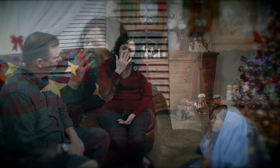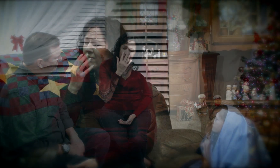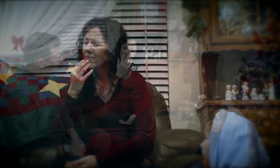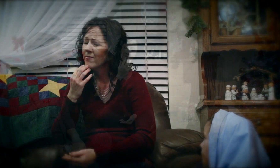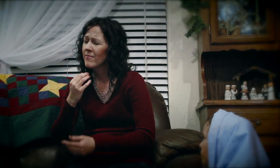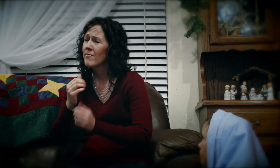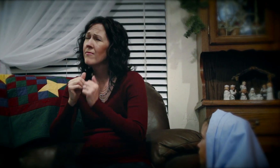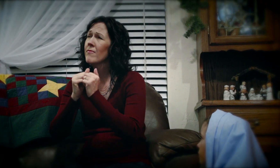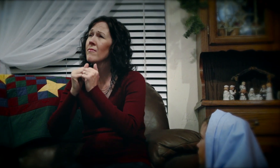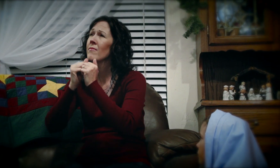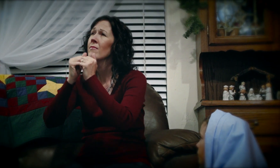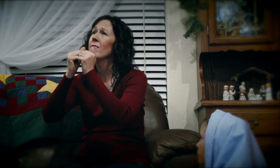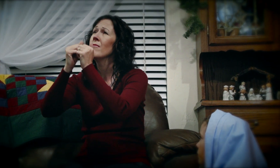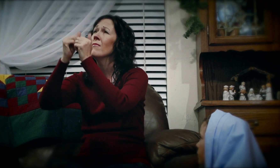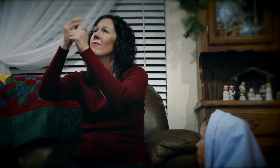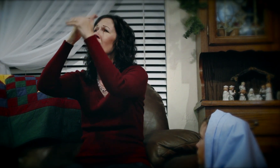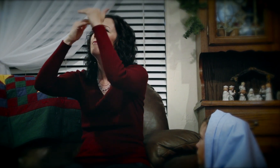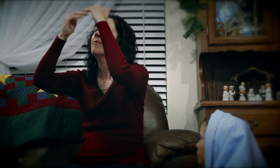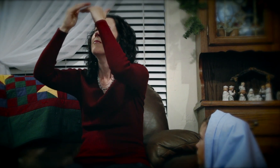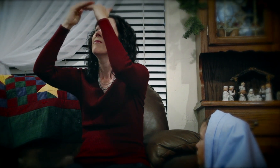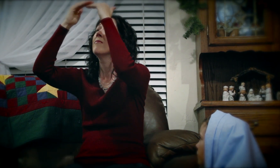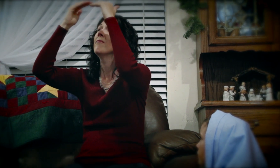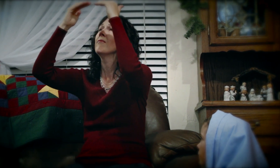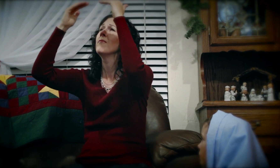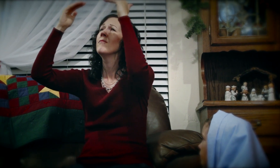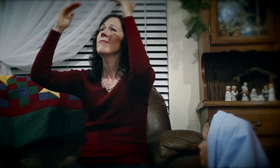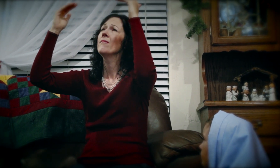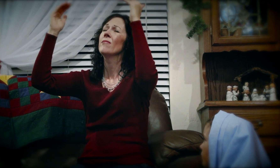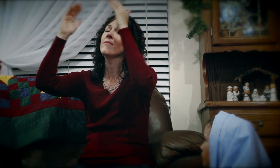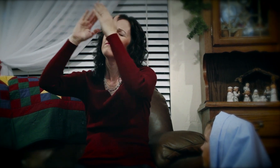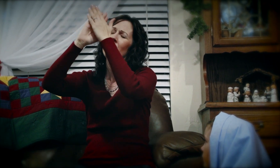Sleep in heavenly peace